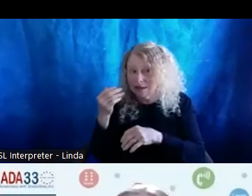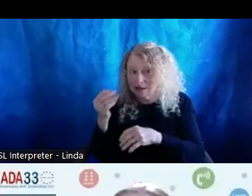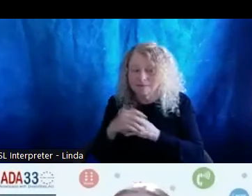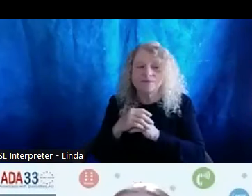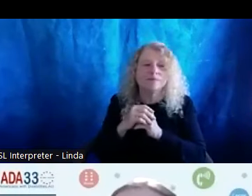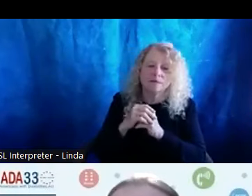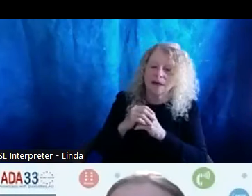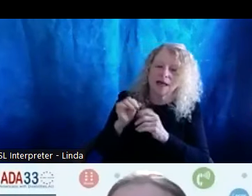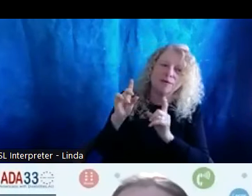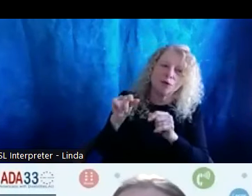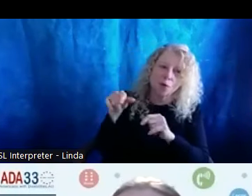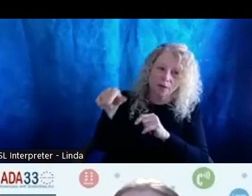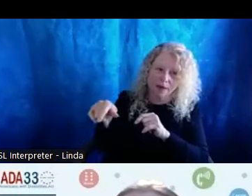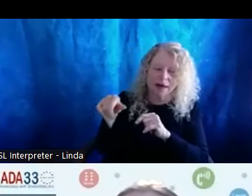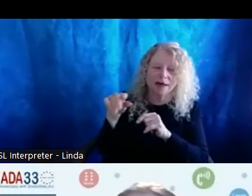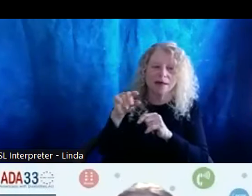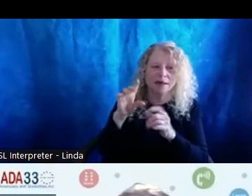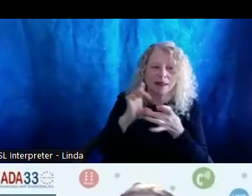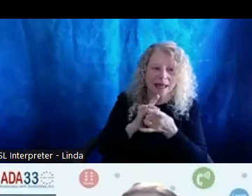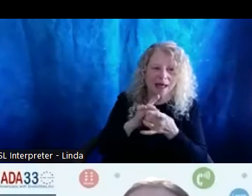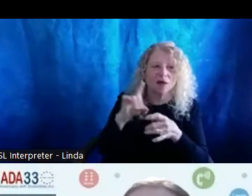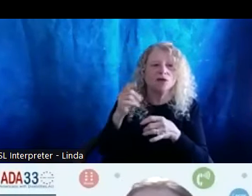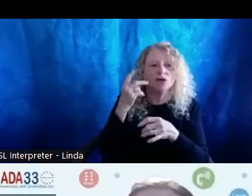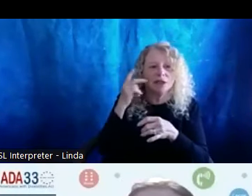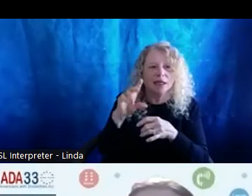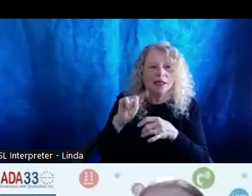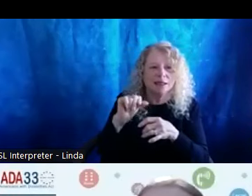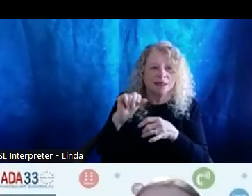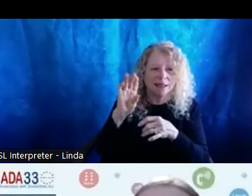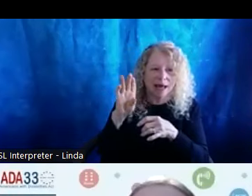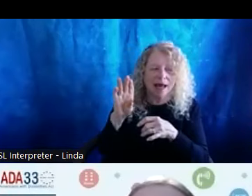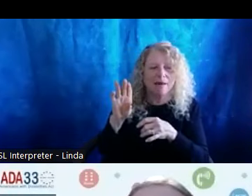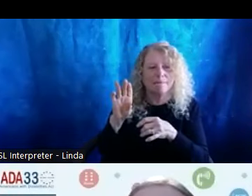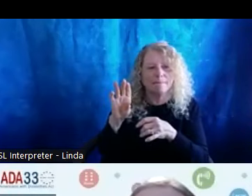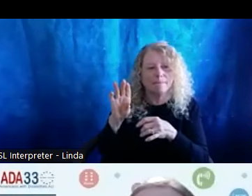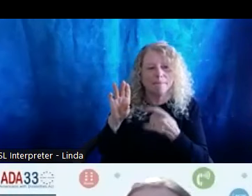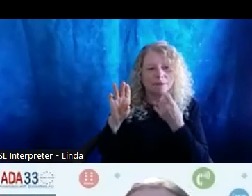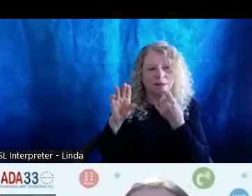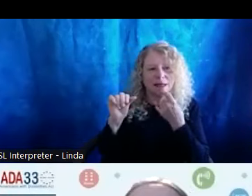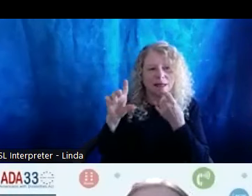If you go on that link, you should see a tab also that says ADA celebration.